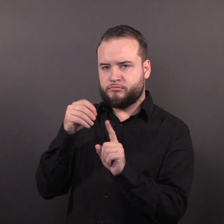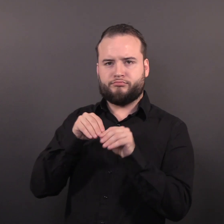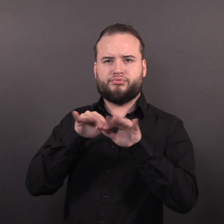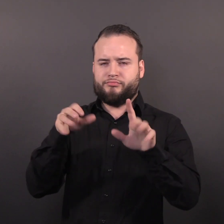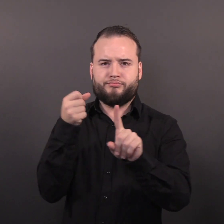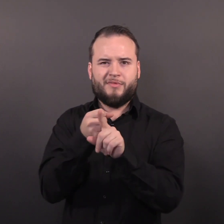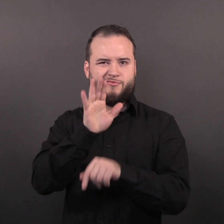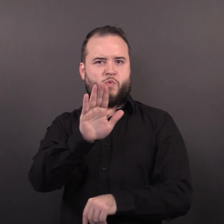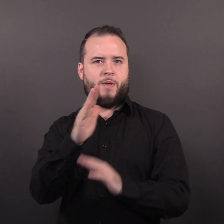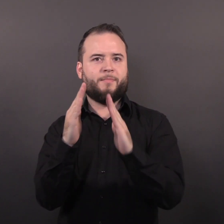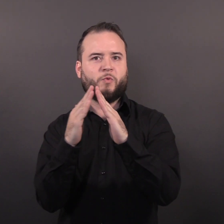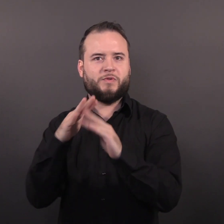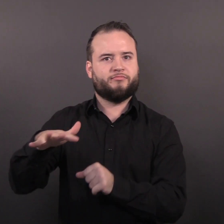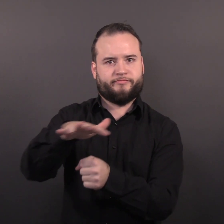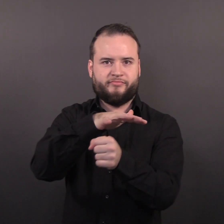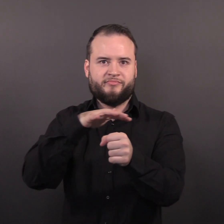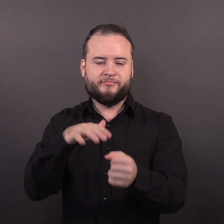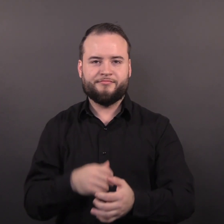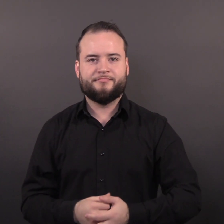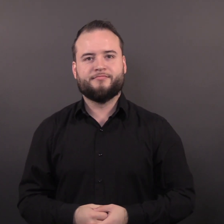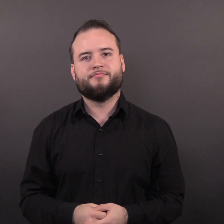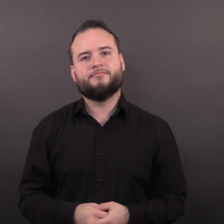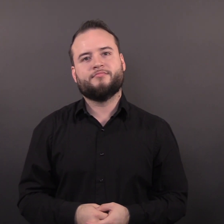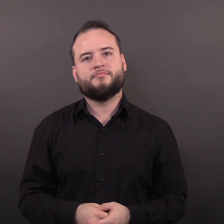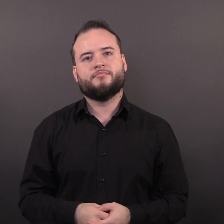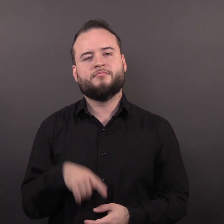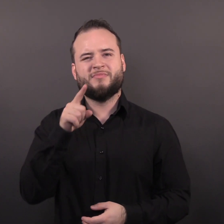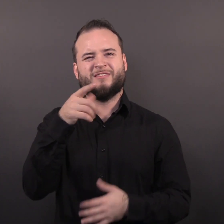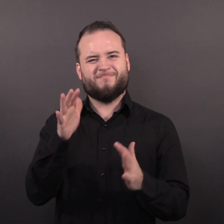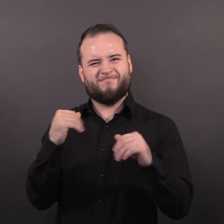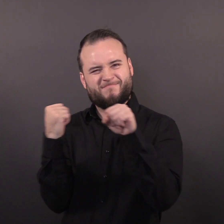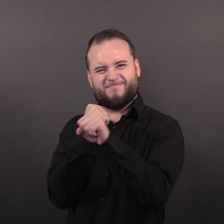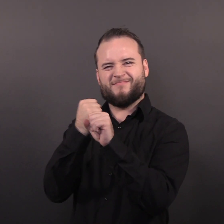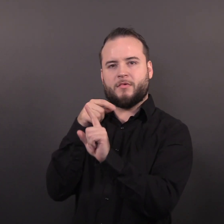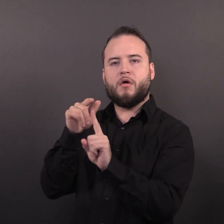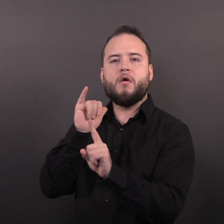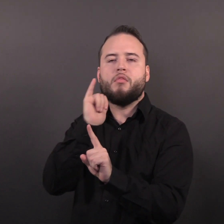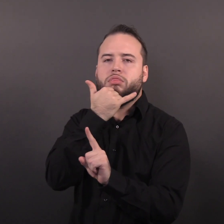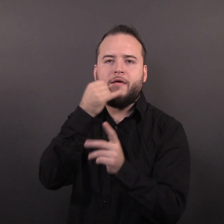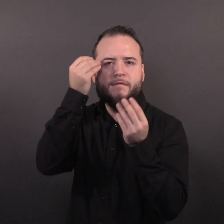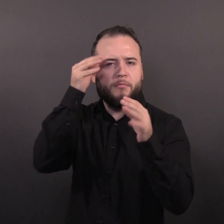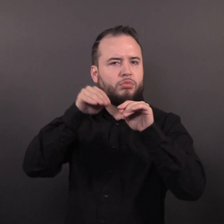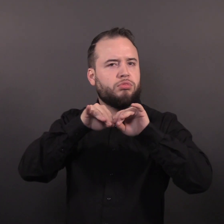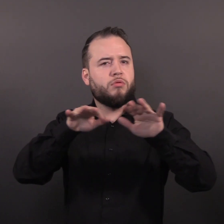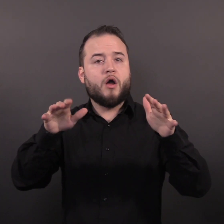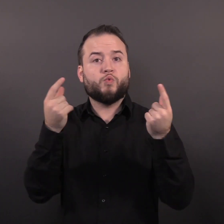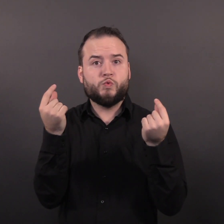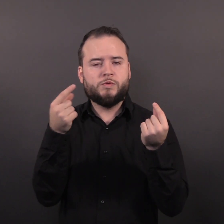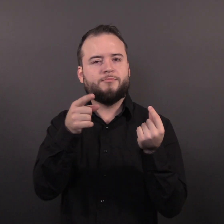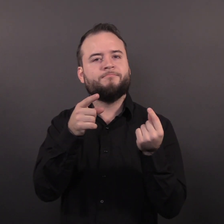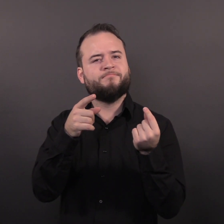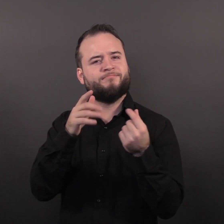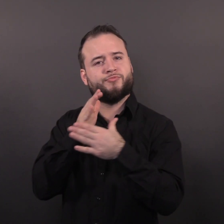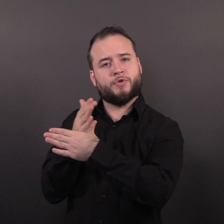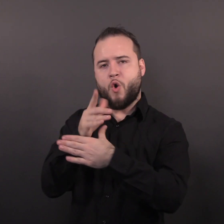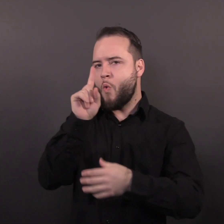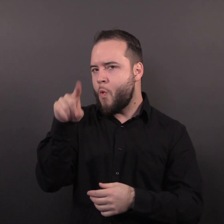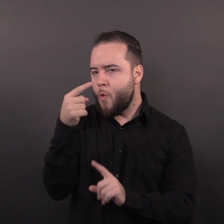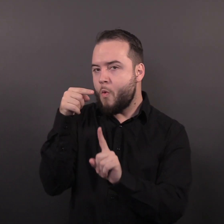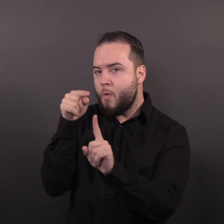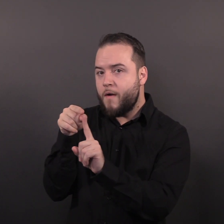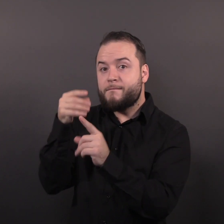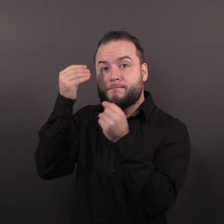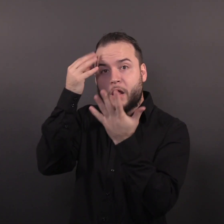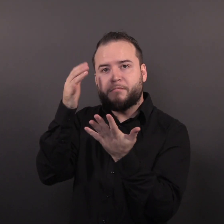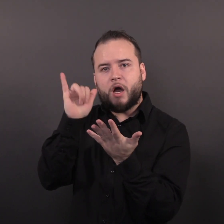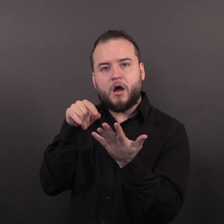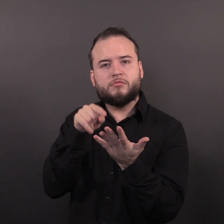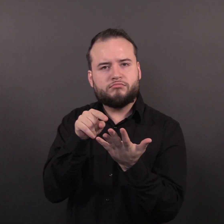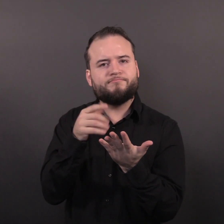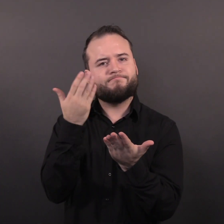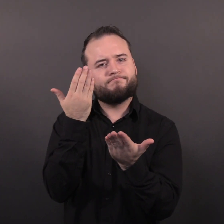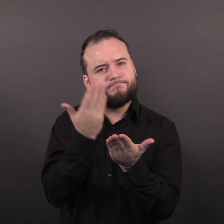Combating misinformation by sharing only reliable, evidence based and non-stigmatizing information